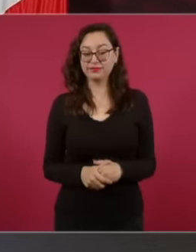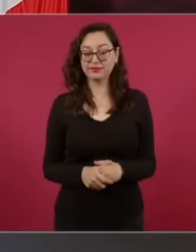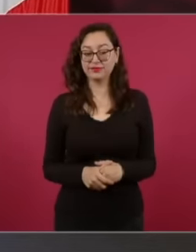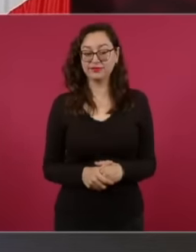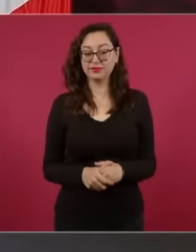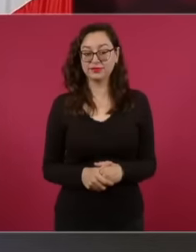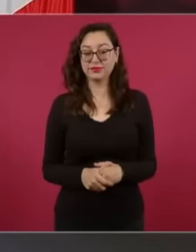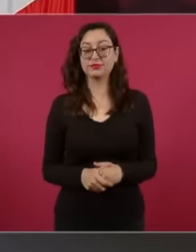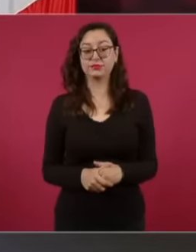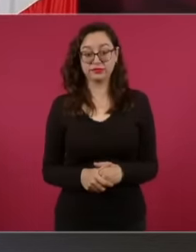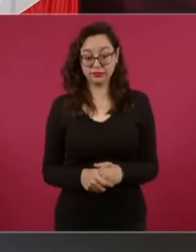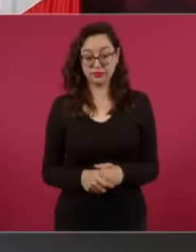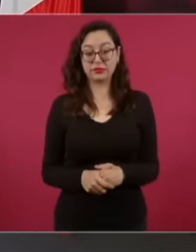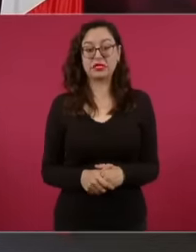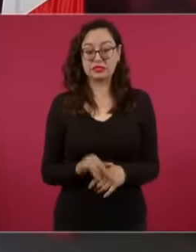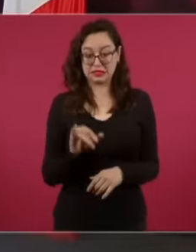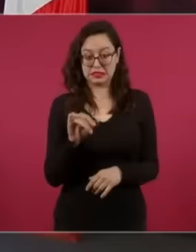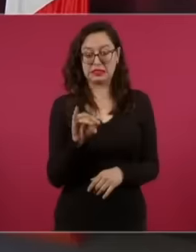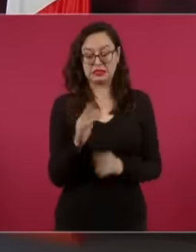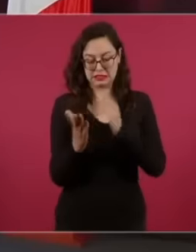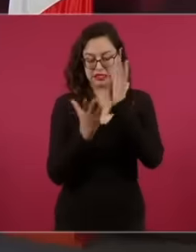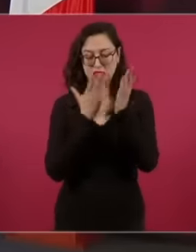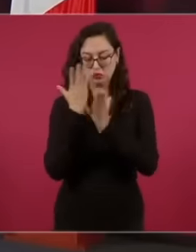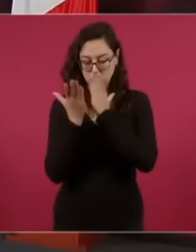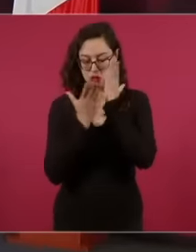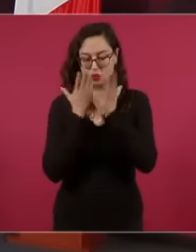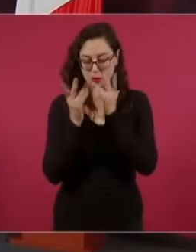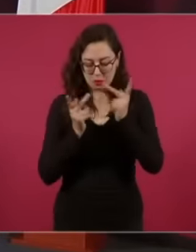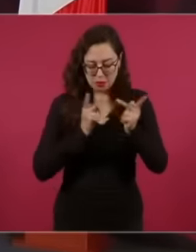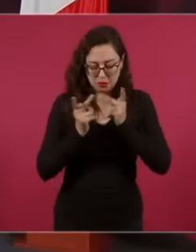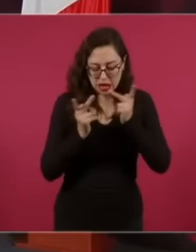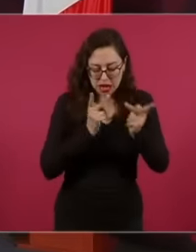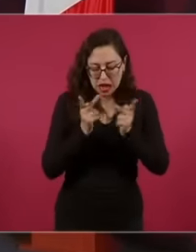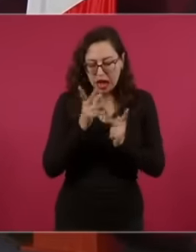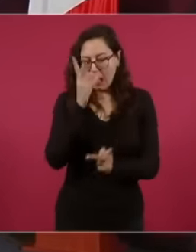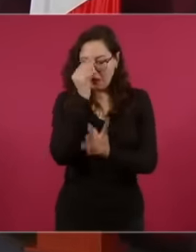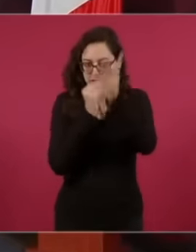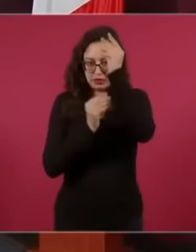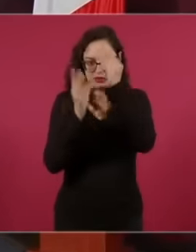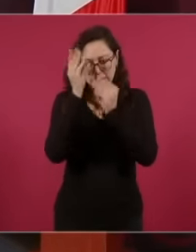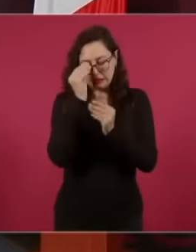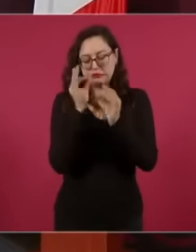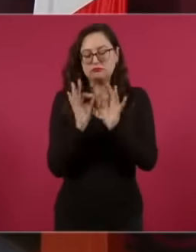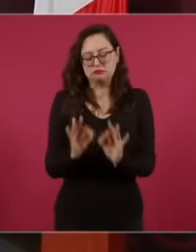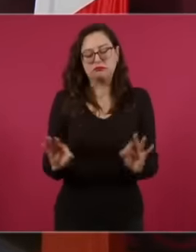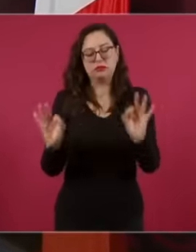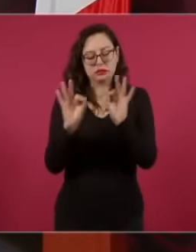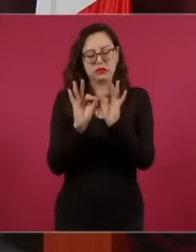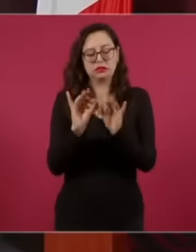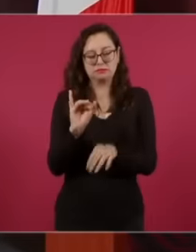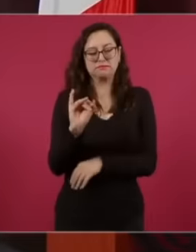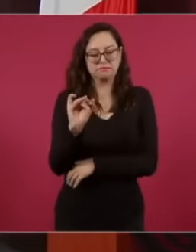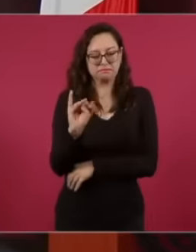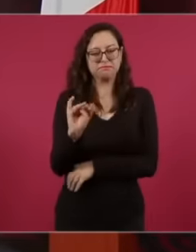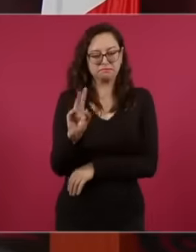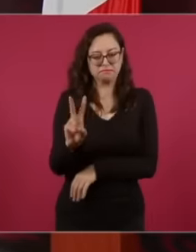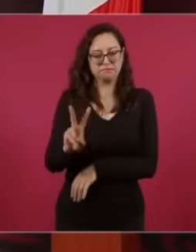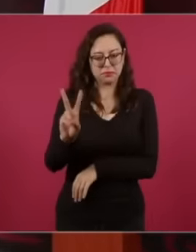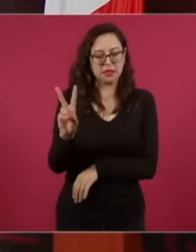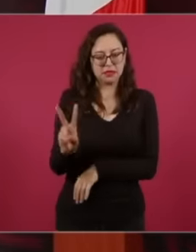Of course, preparation is important. Very important, but integrity,